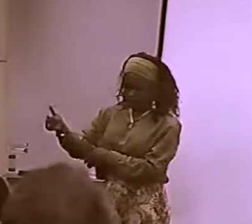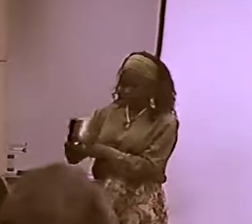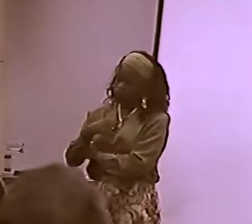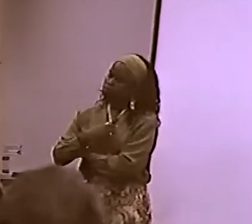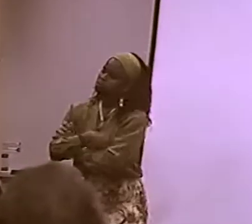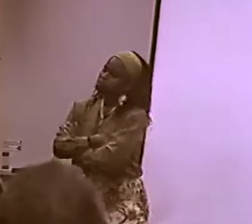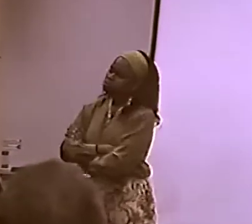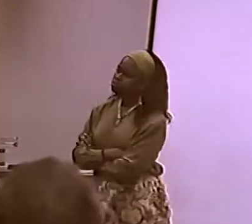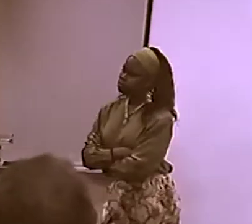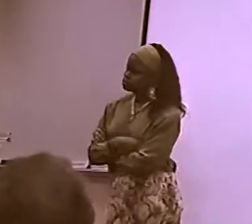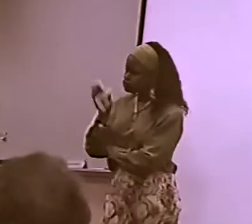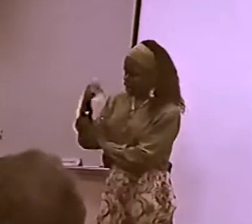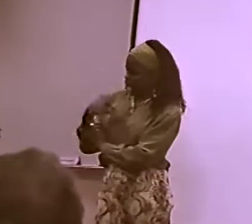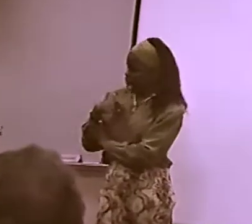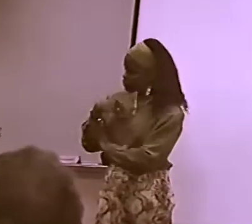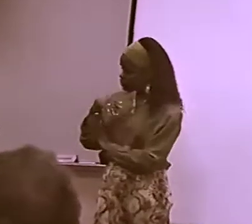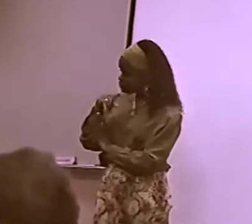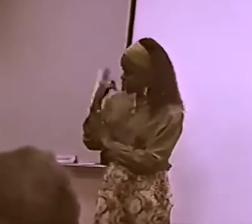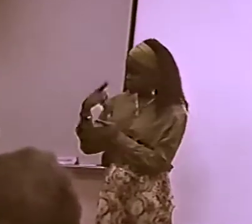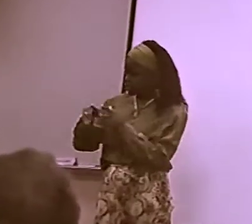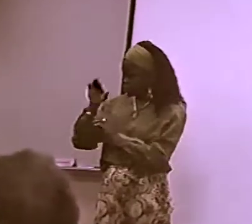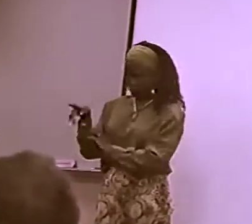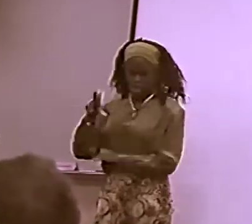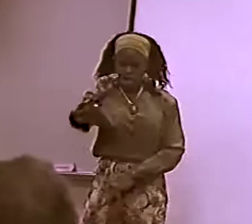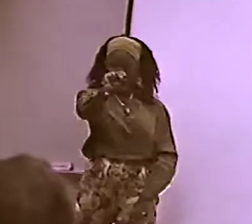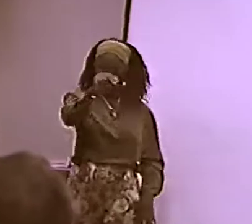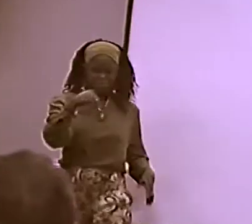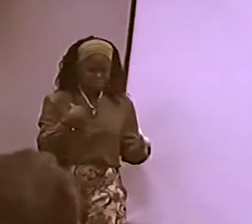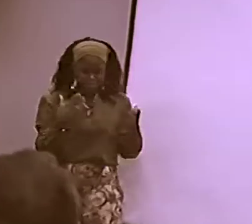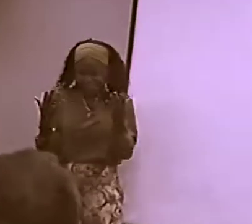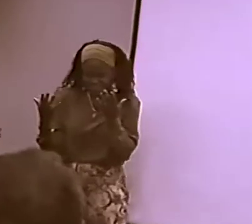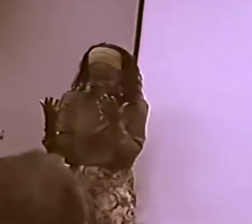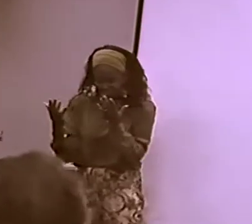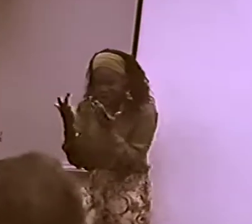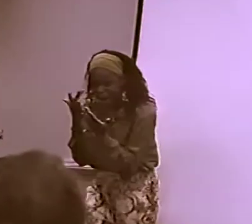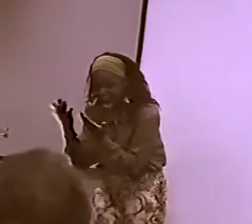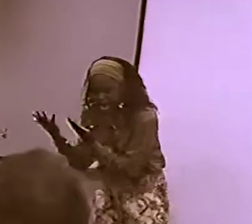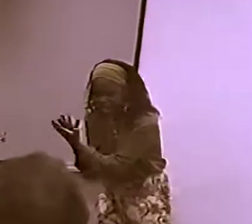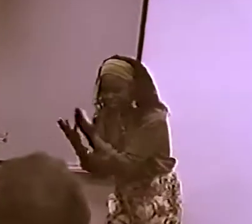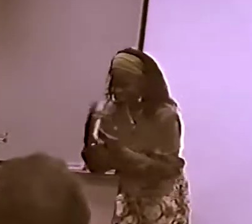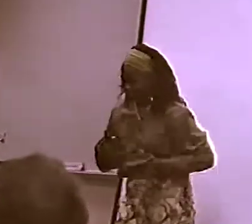HE'S A PROFESSIONAL... I ASKED--I PUT THE QUESTION TO HIM. "IS THERE A BLACK SIGN LANGUAGE?"